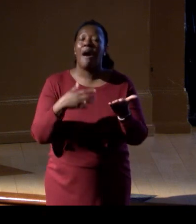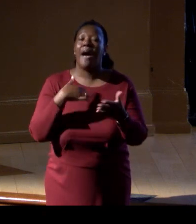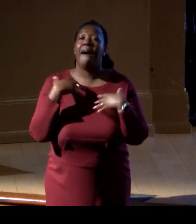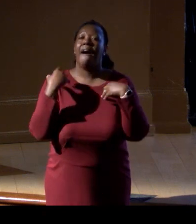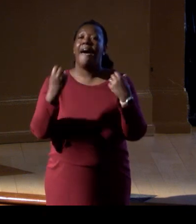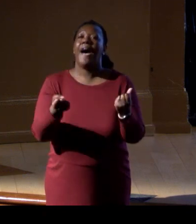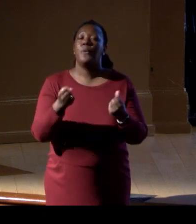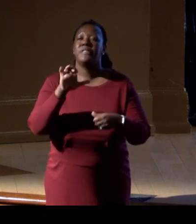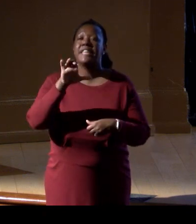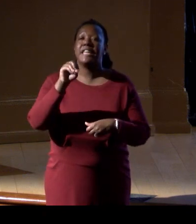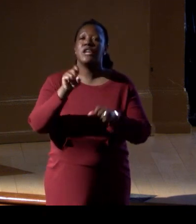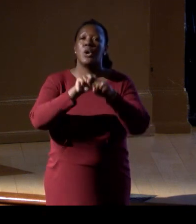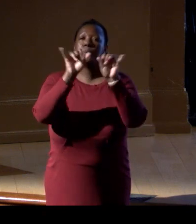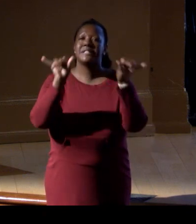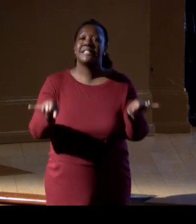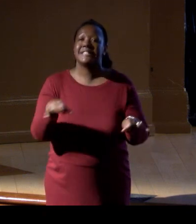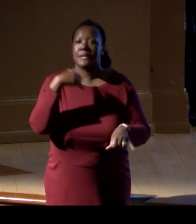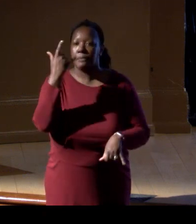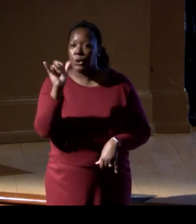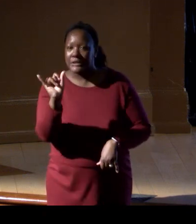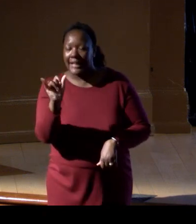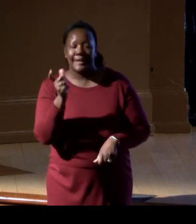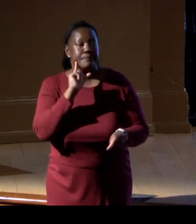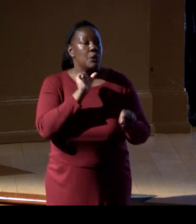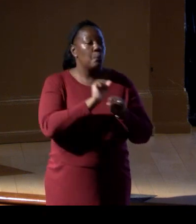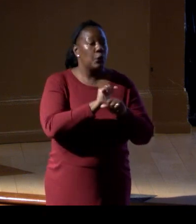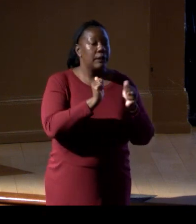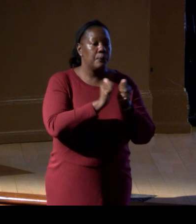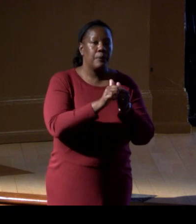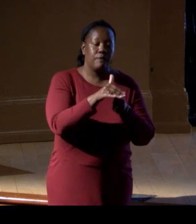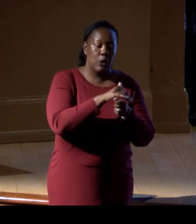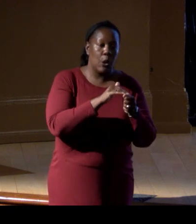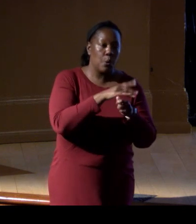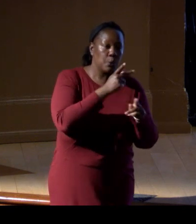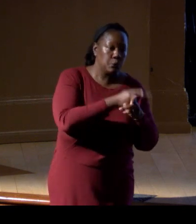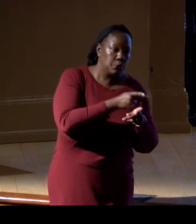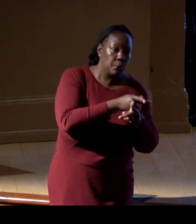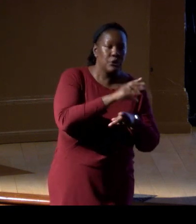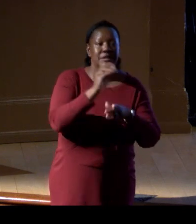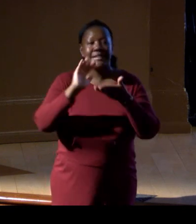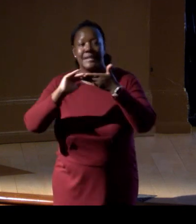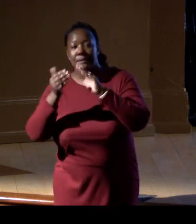Working with local stewards and communities, this program is inspirational,